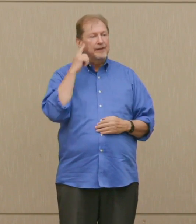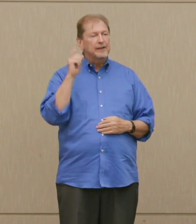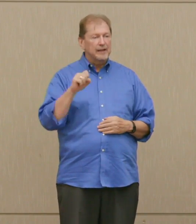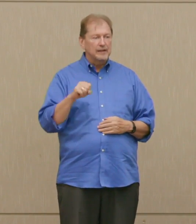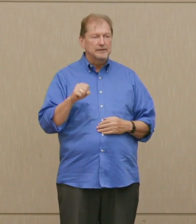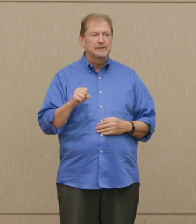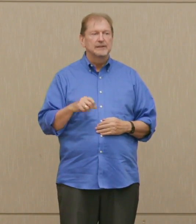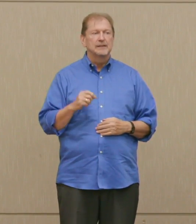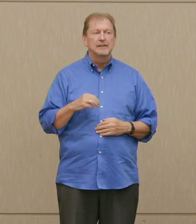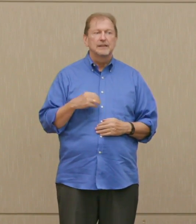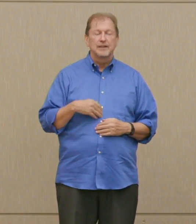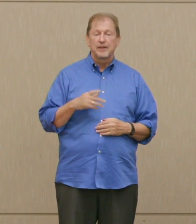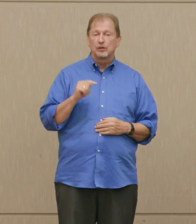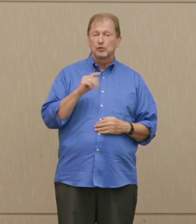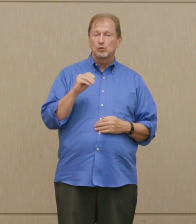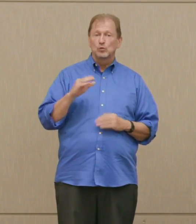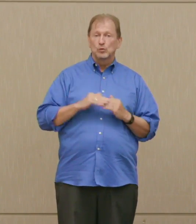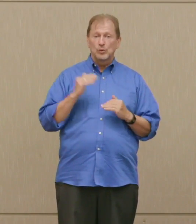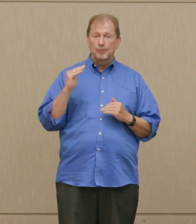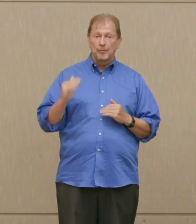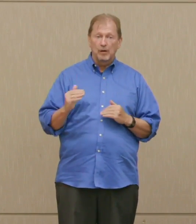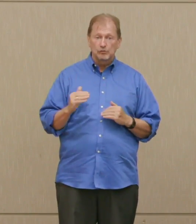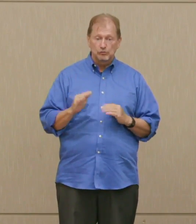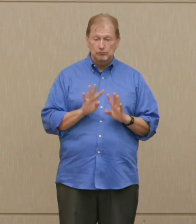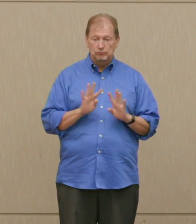Yes, if you don't want nuclear winter.